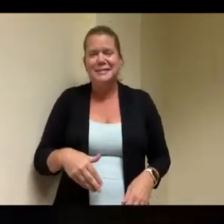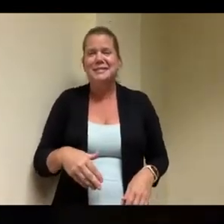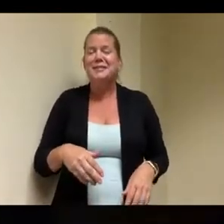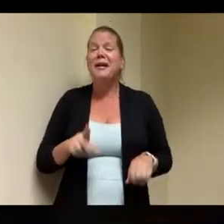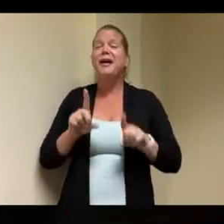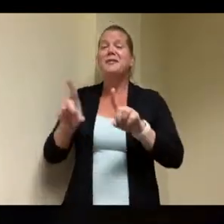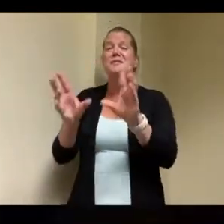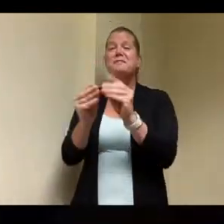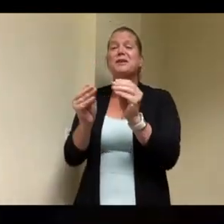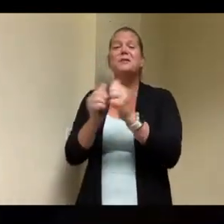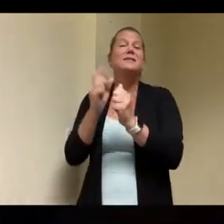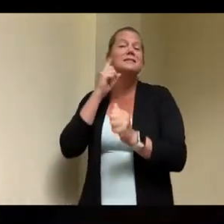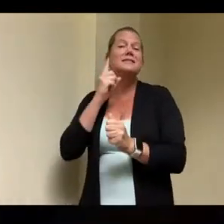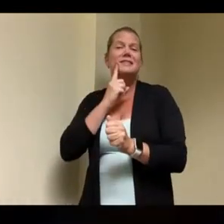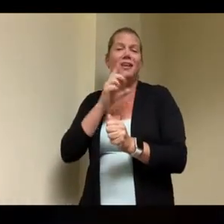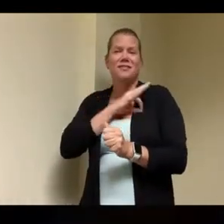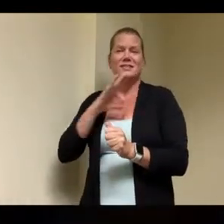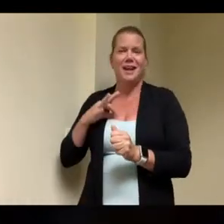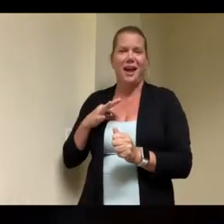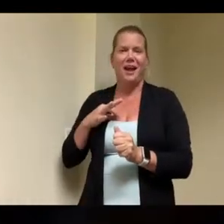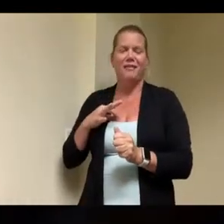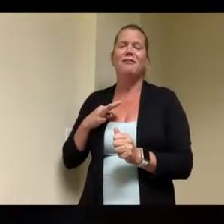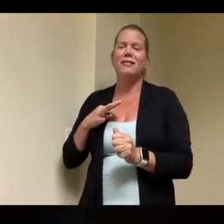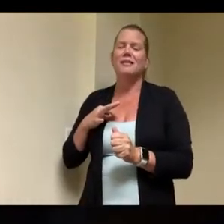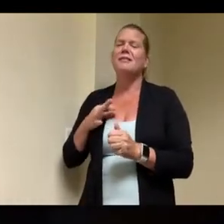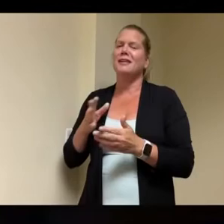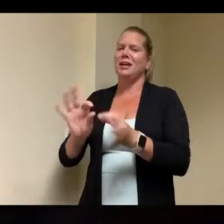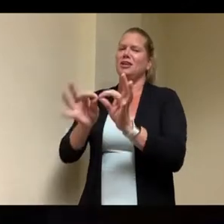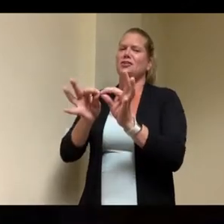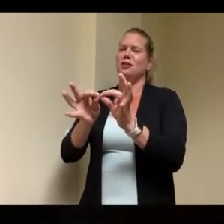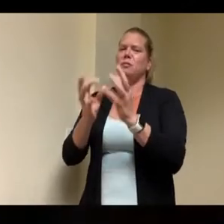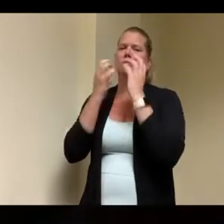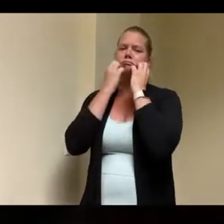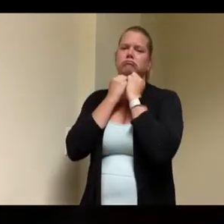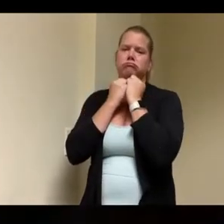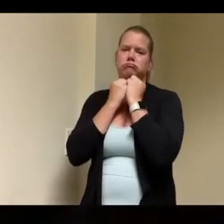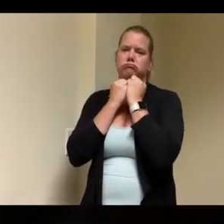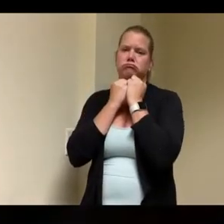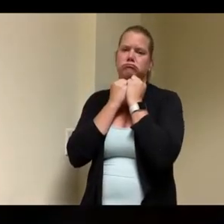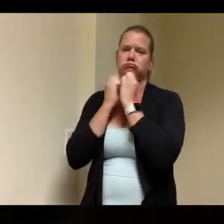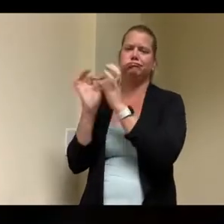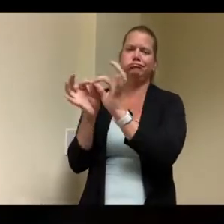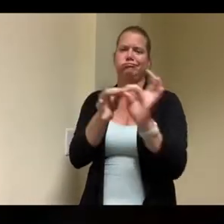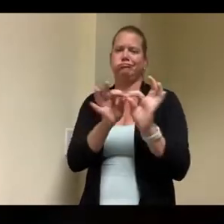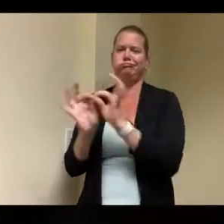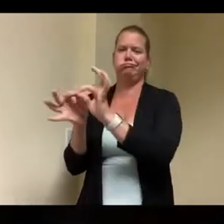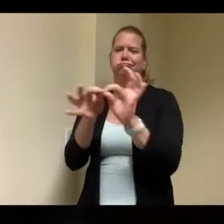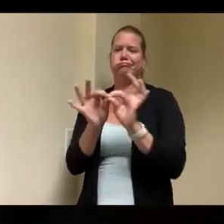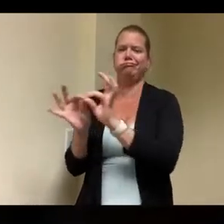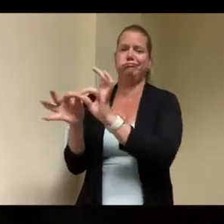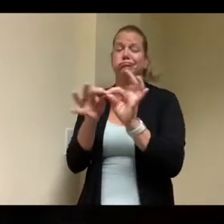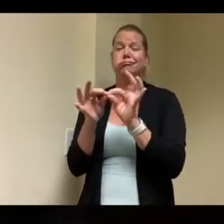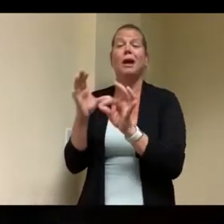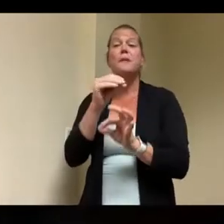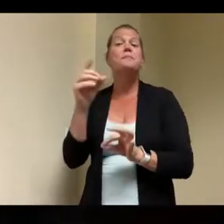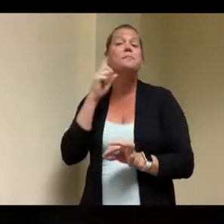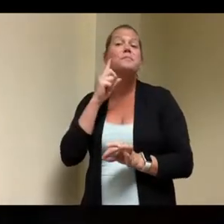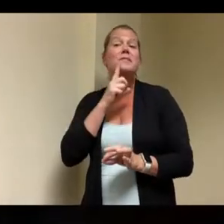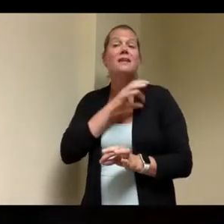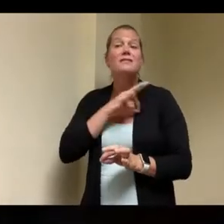interpreters are valuable to us and and thank god they themselves can talk to each other and the individuals we support